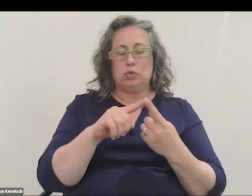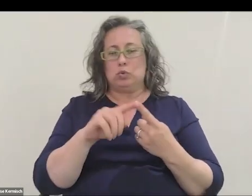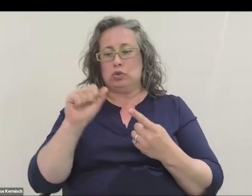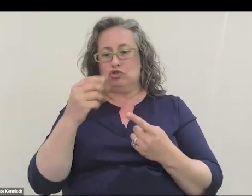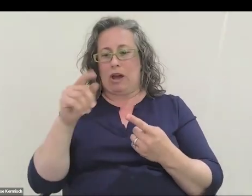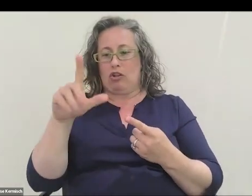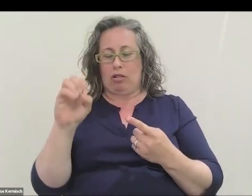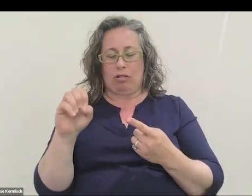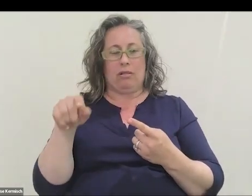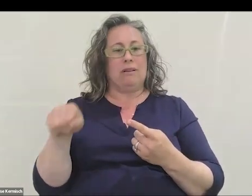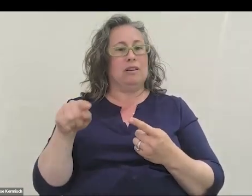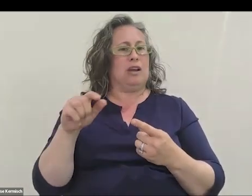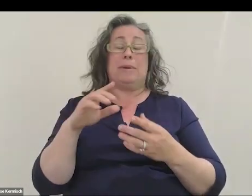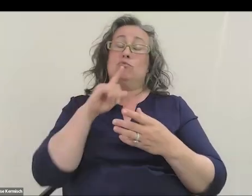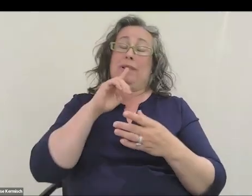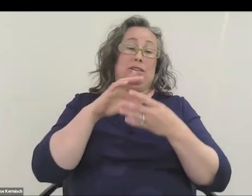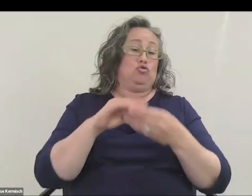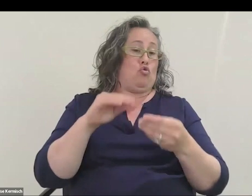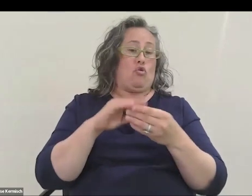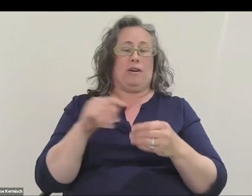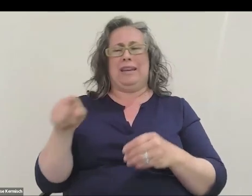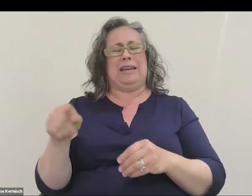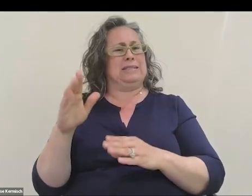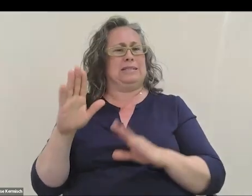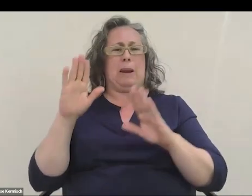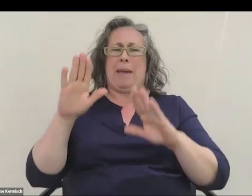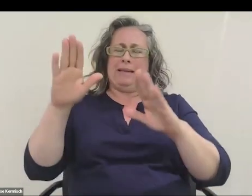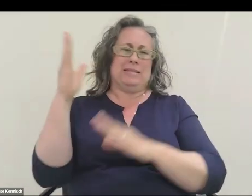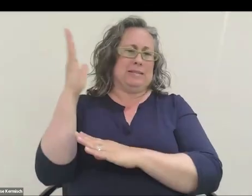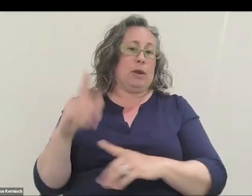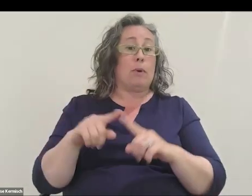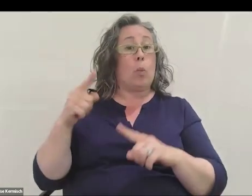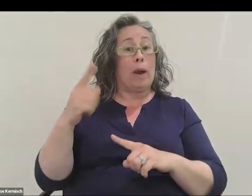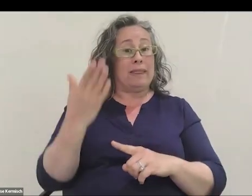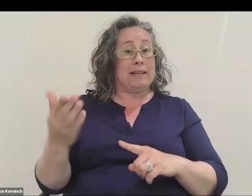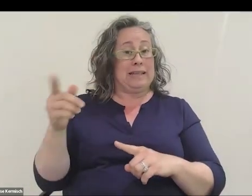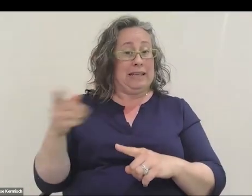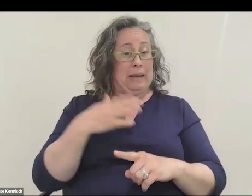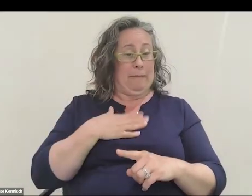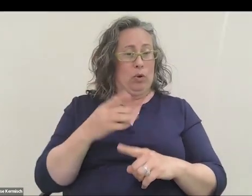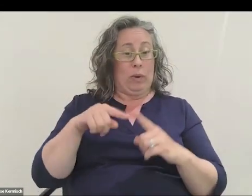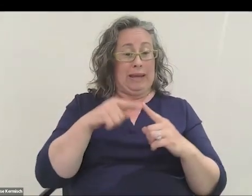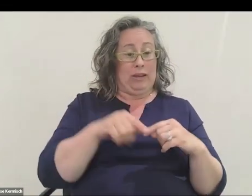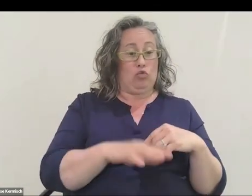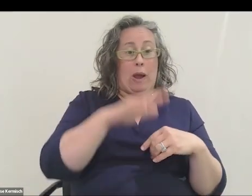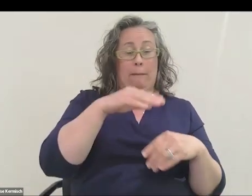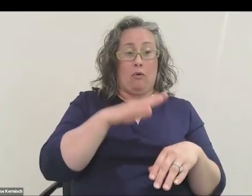Story is an amazing, amazing speaker and character. One of the things he admitted in that talk was that when he grew up on a farm in the 1930s,